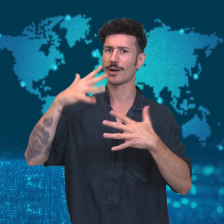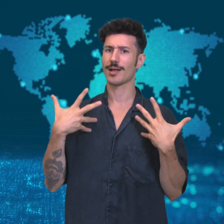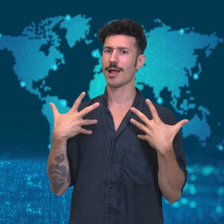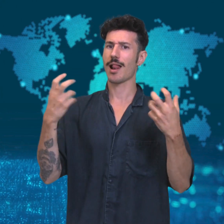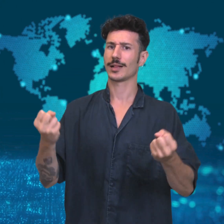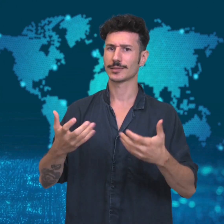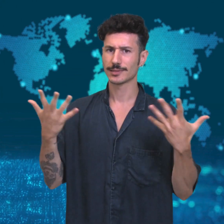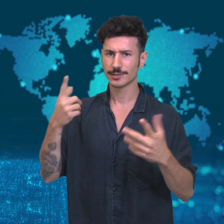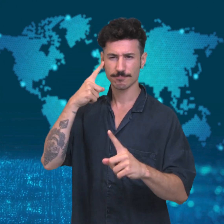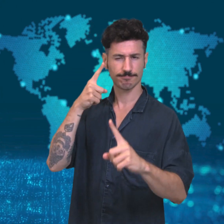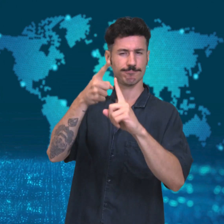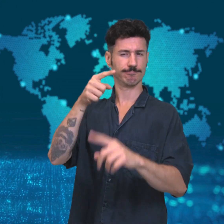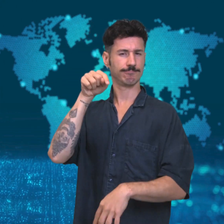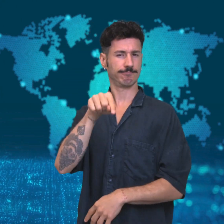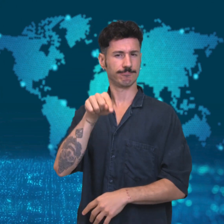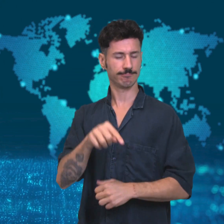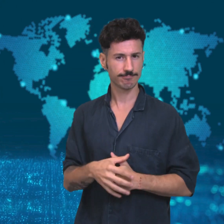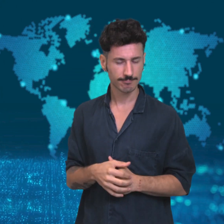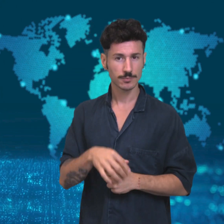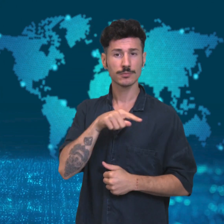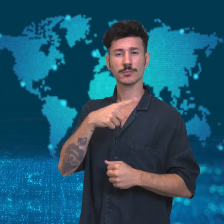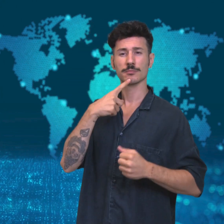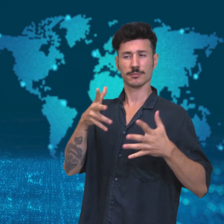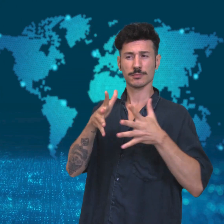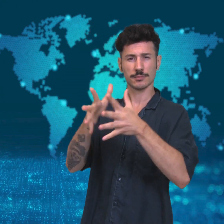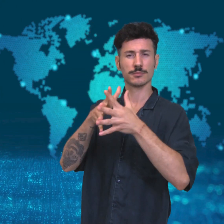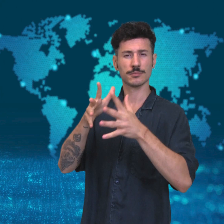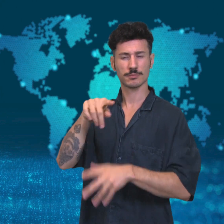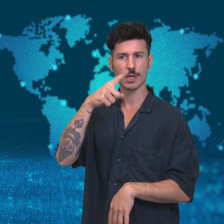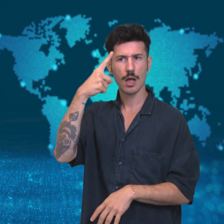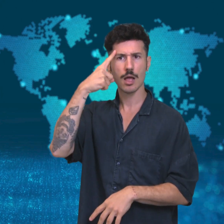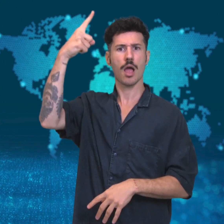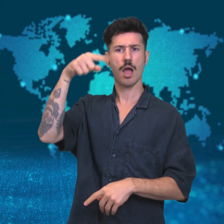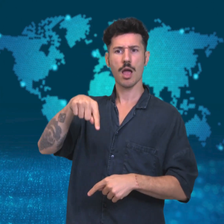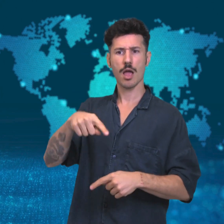less food waste and healthy eating.